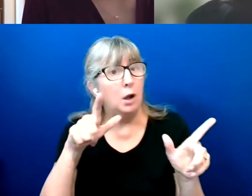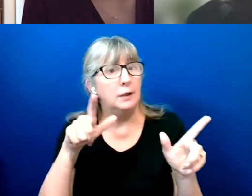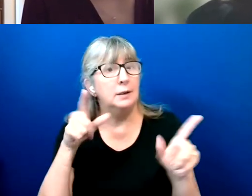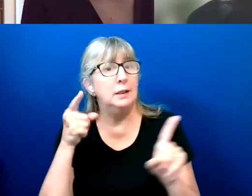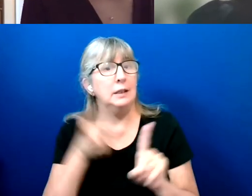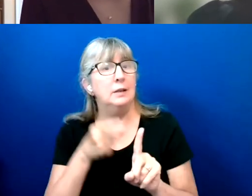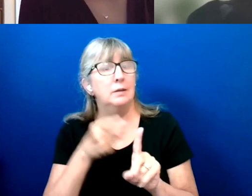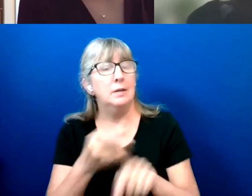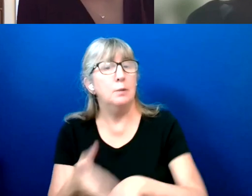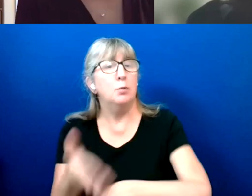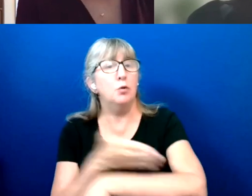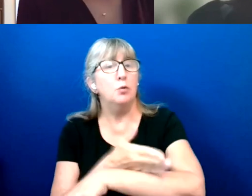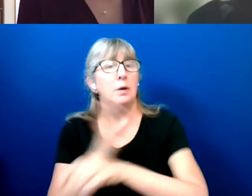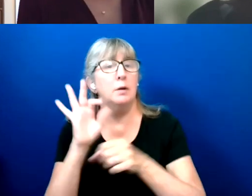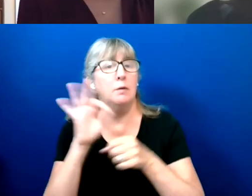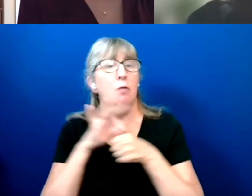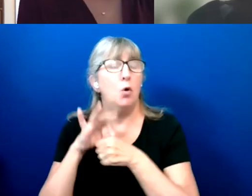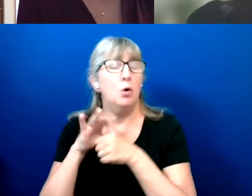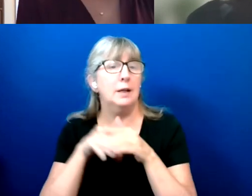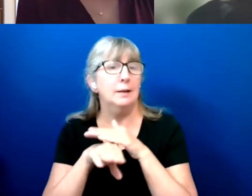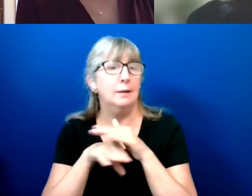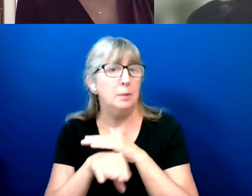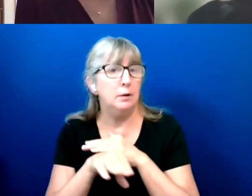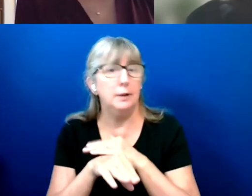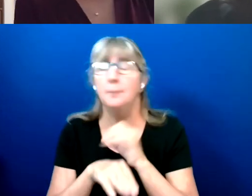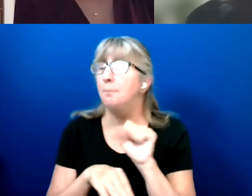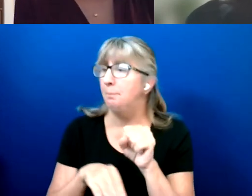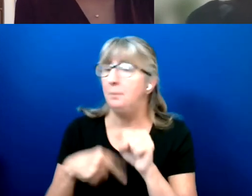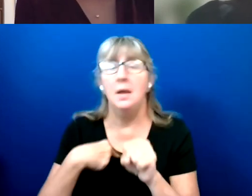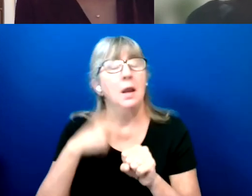in voting accessibility. And I think that makes a difference.